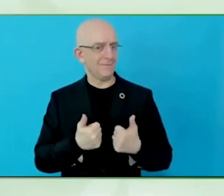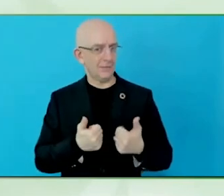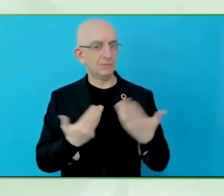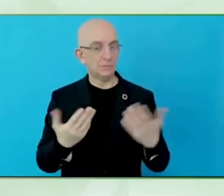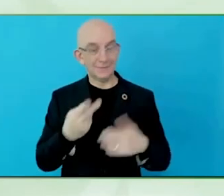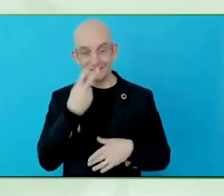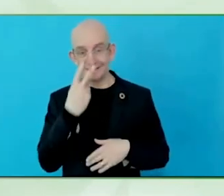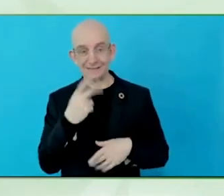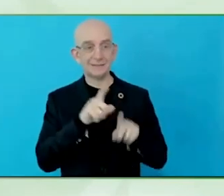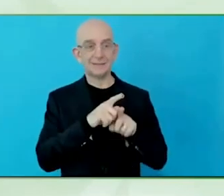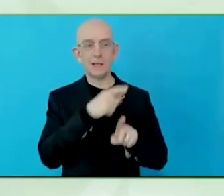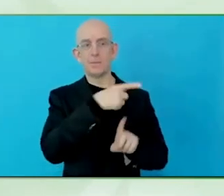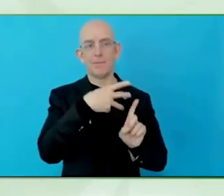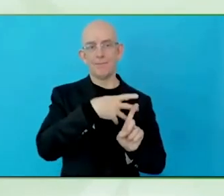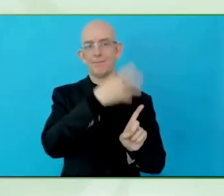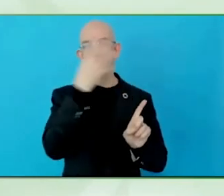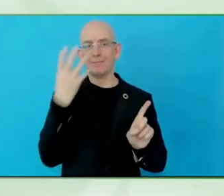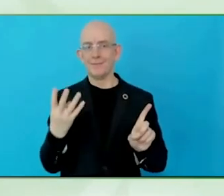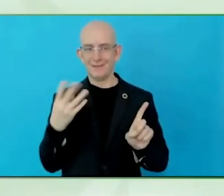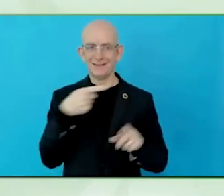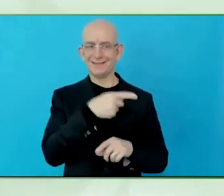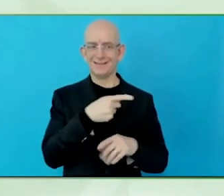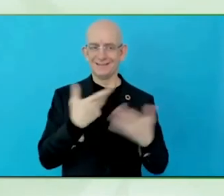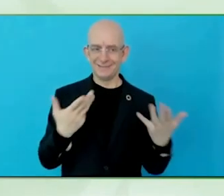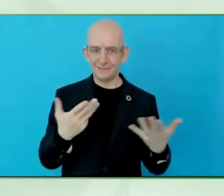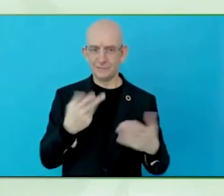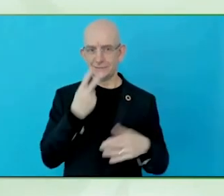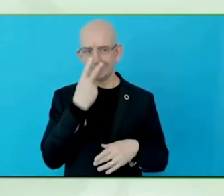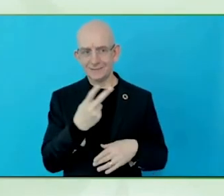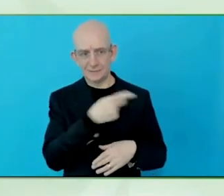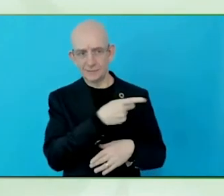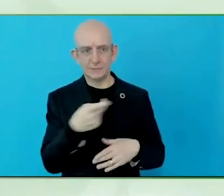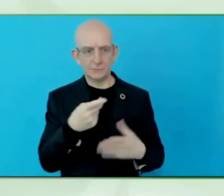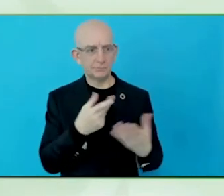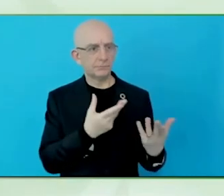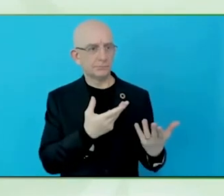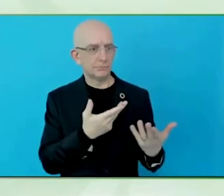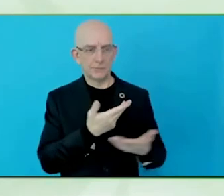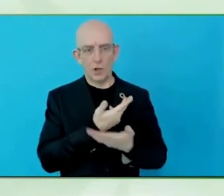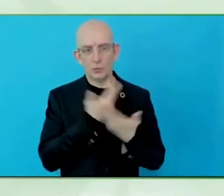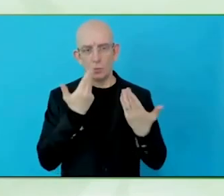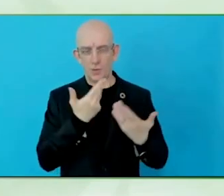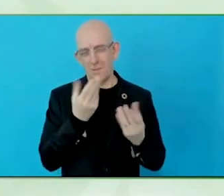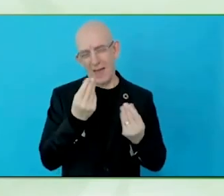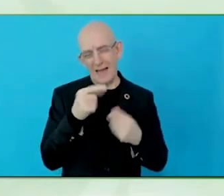I want the same to happen for disabled travellers, and of course, there is intersectionality.